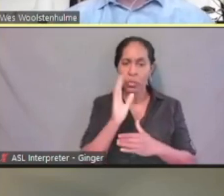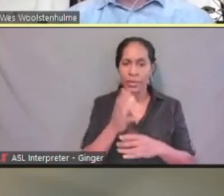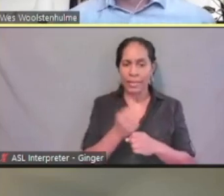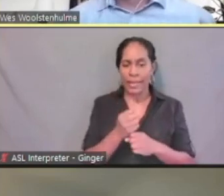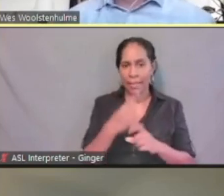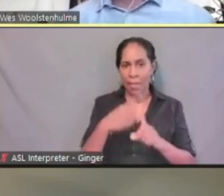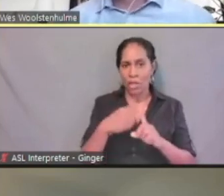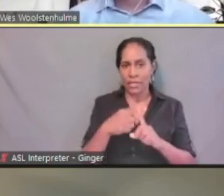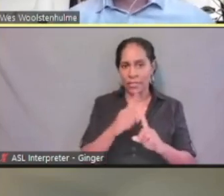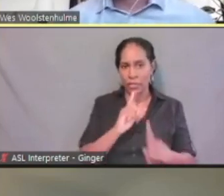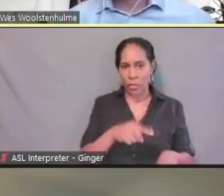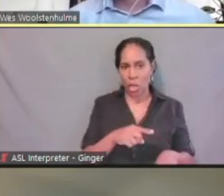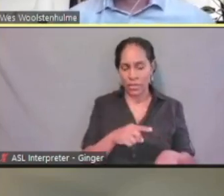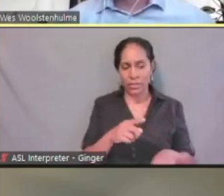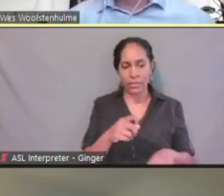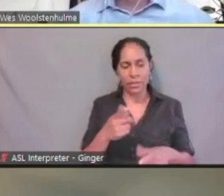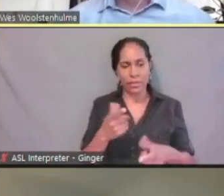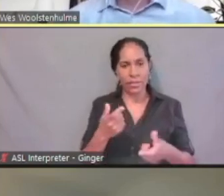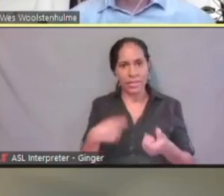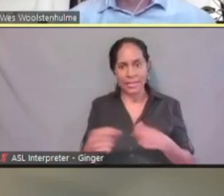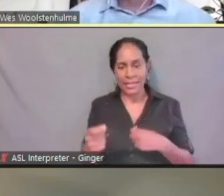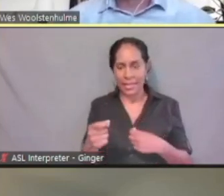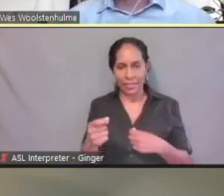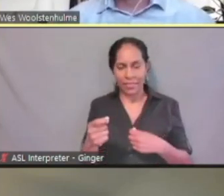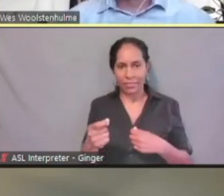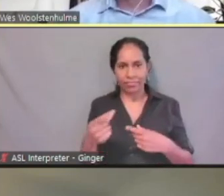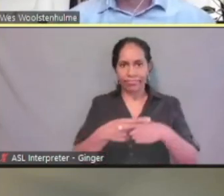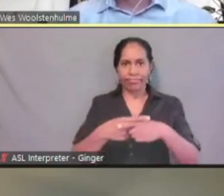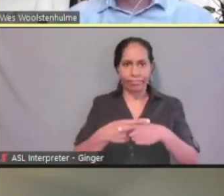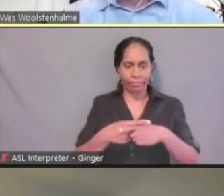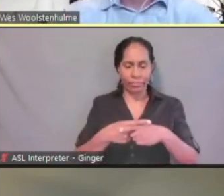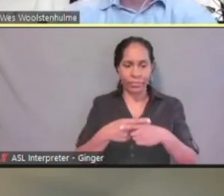versus not getting back information because the name was wrong.